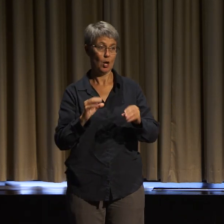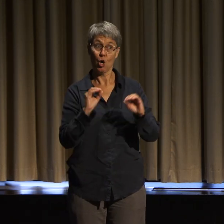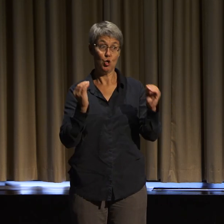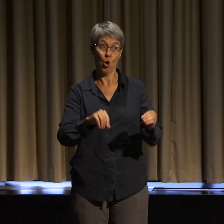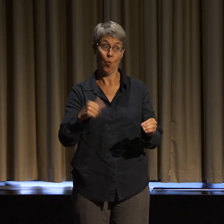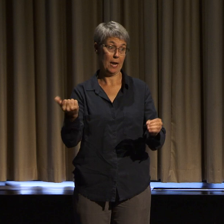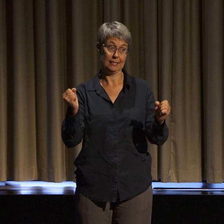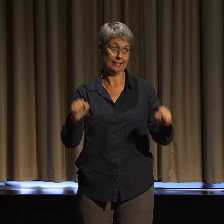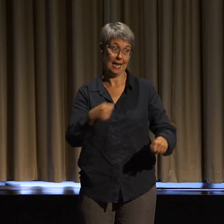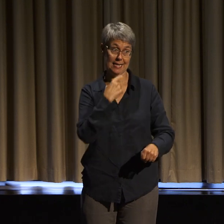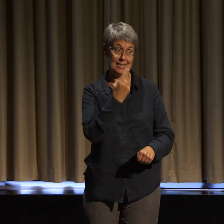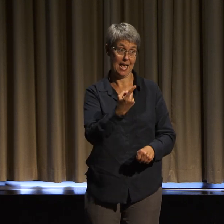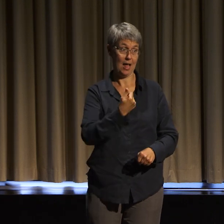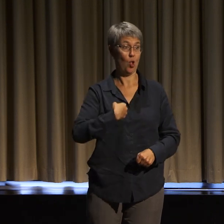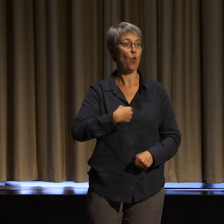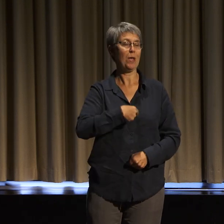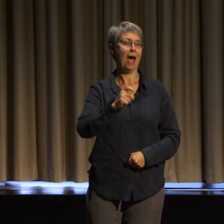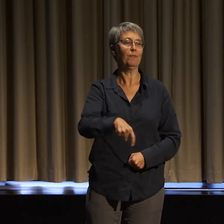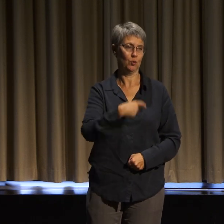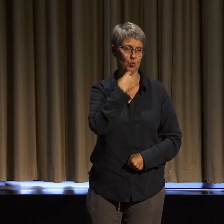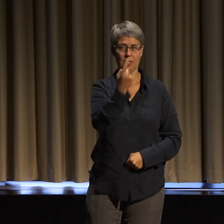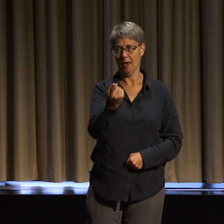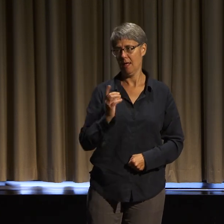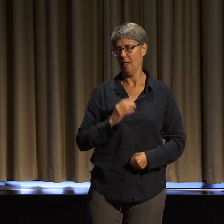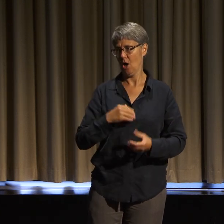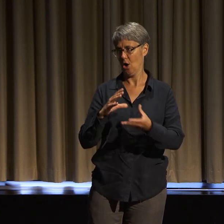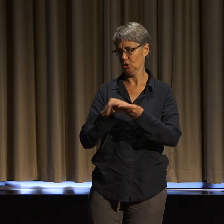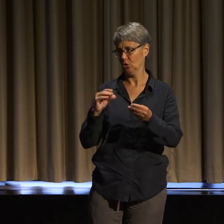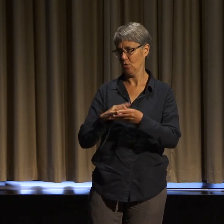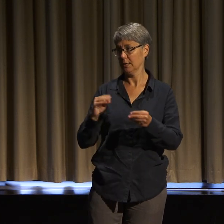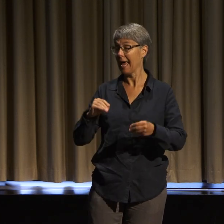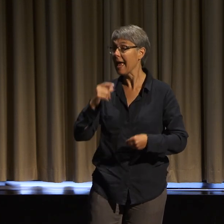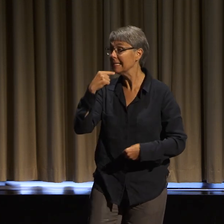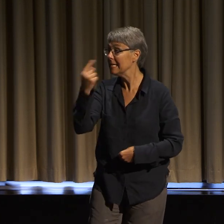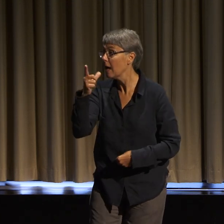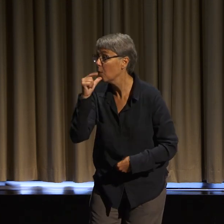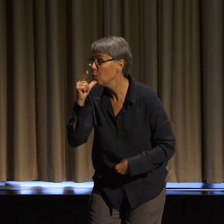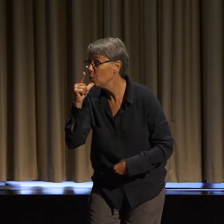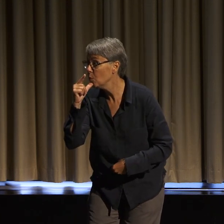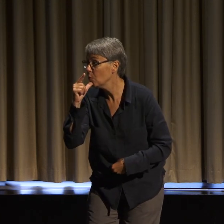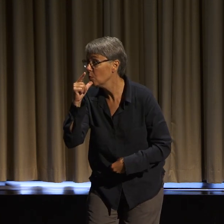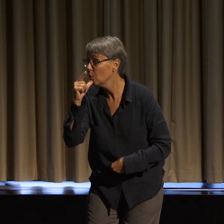If we can't share our stories with each other, than who can we share them with?